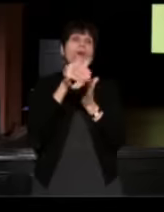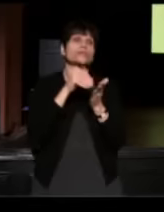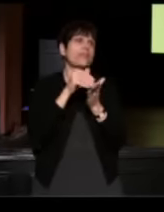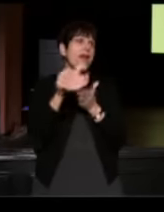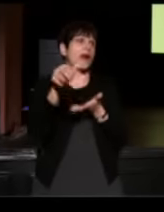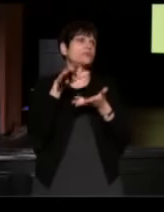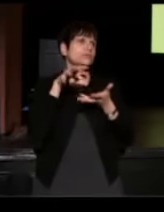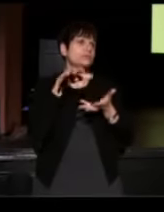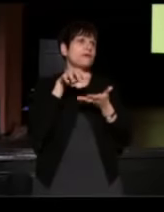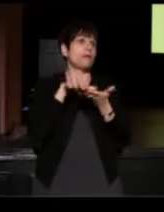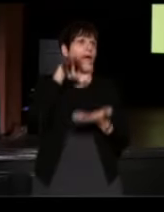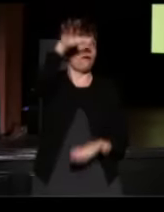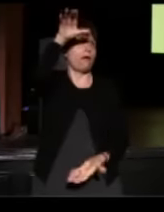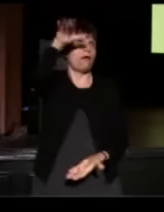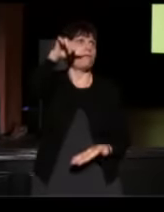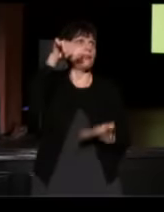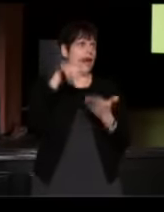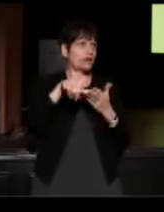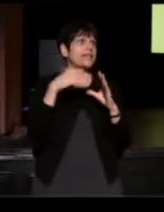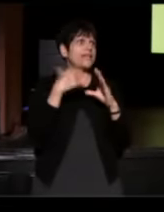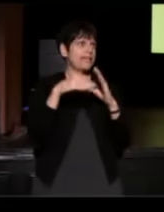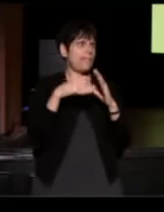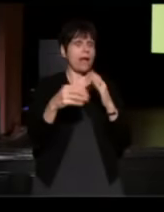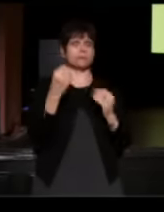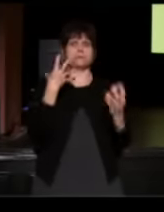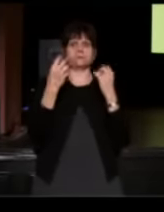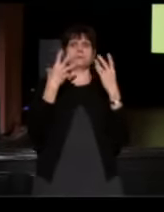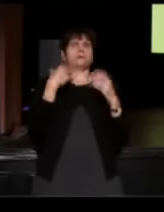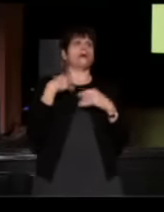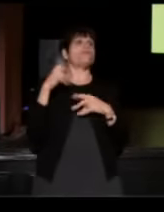from-- and emails from public radio listeners.